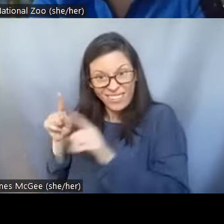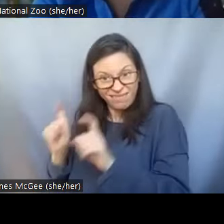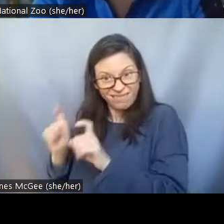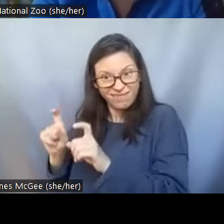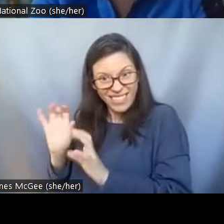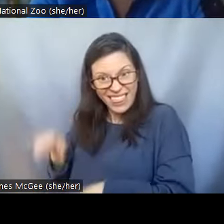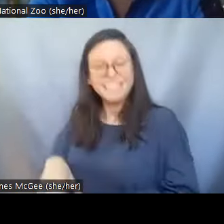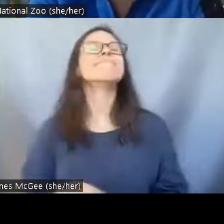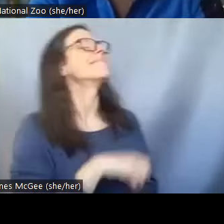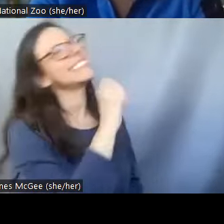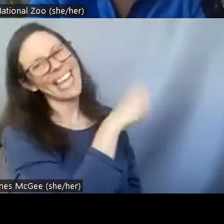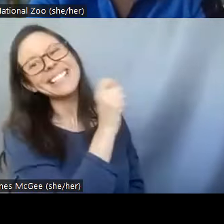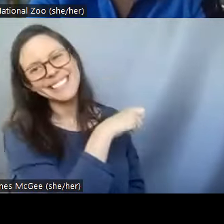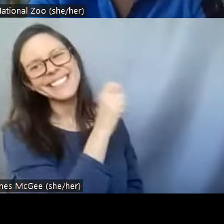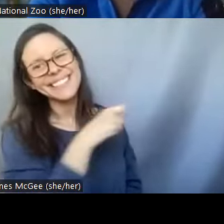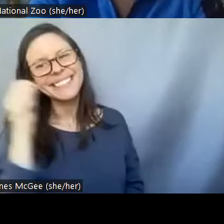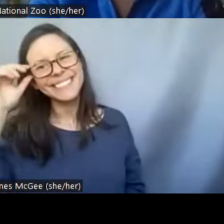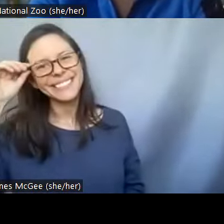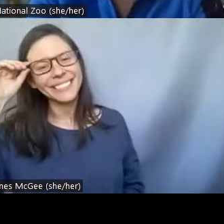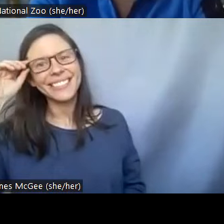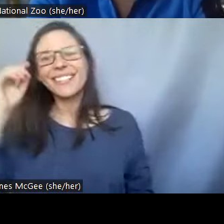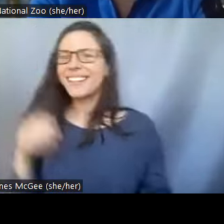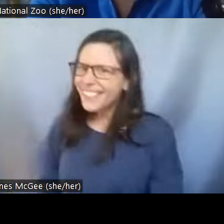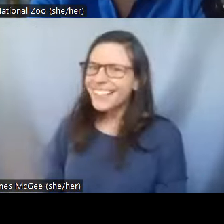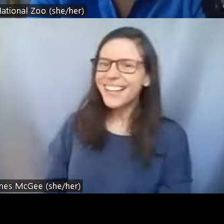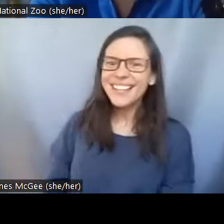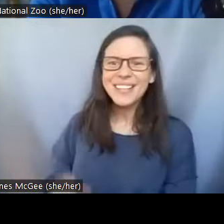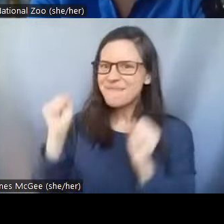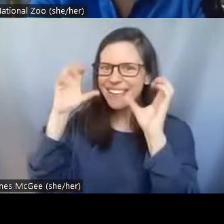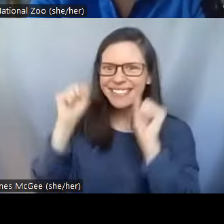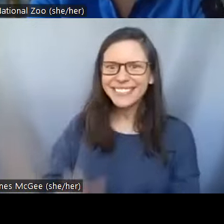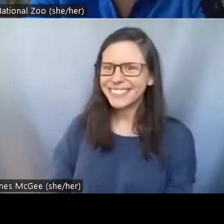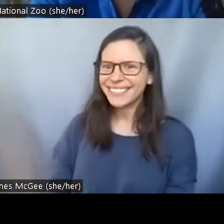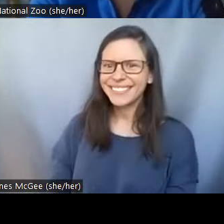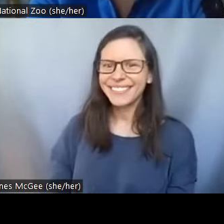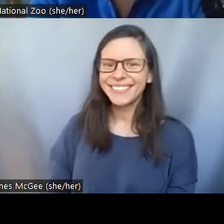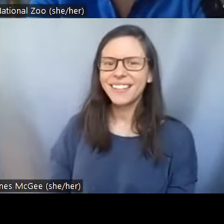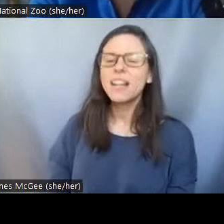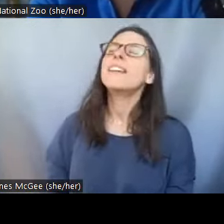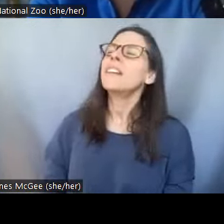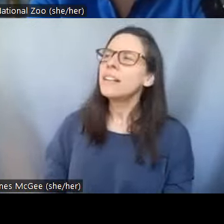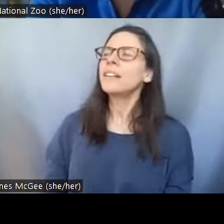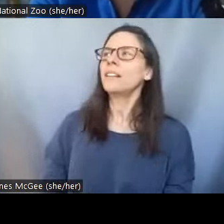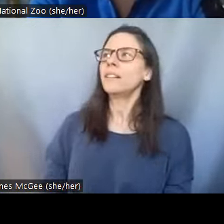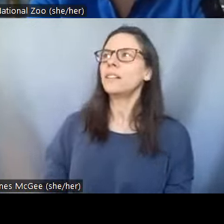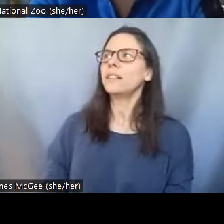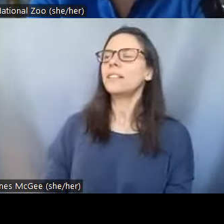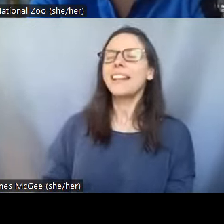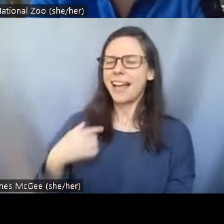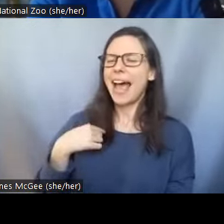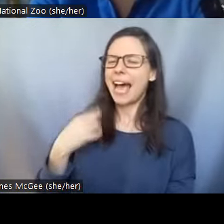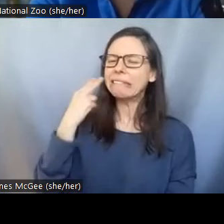and dry them. That is so so neat. So what I remember from my biology classes